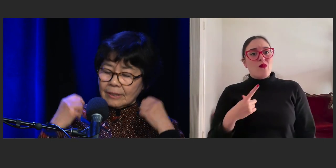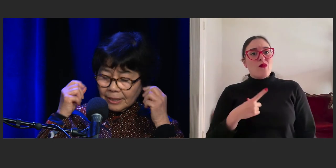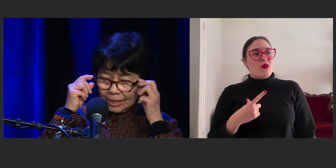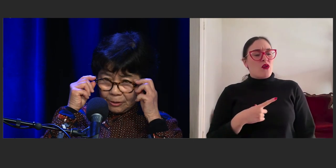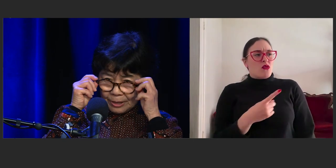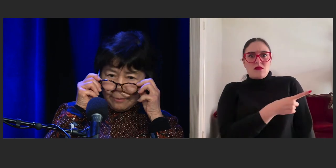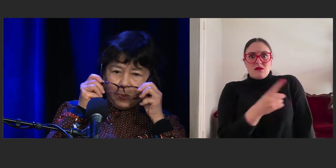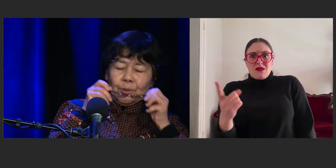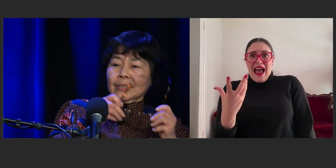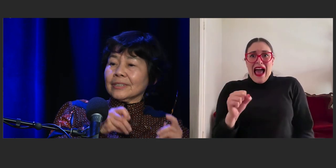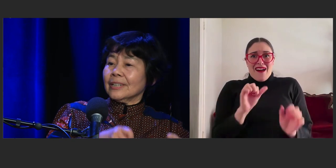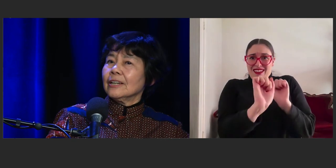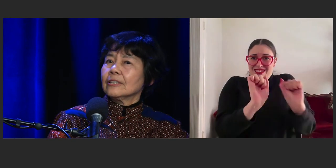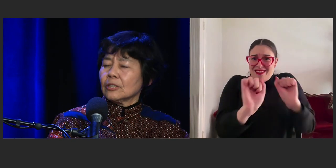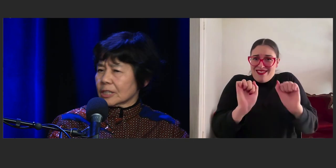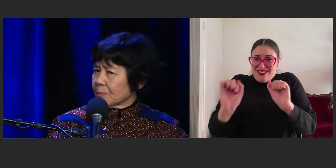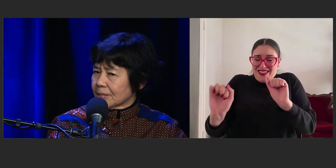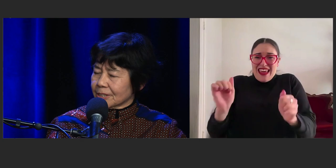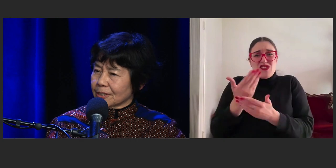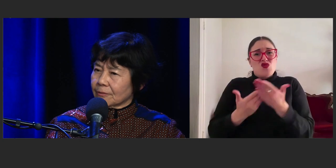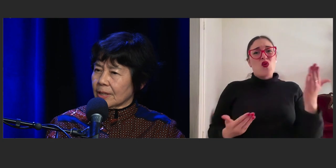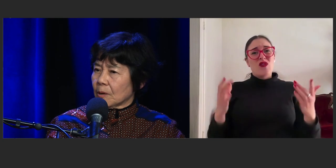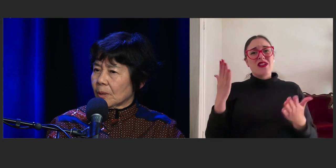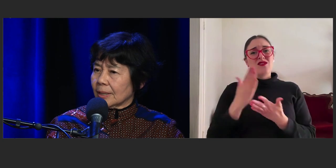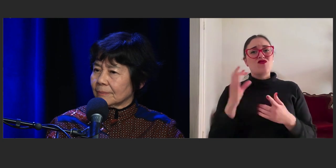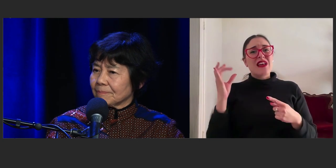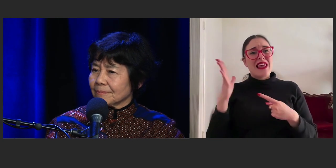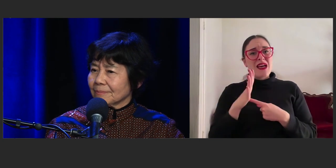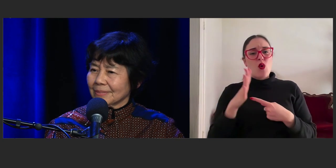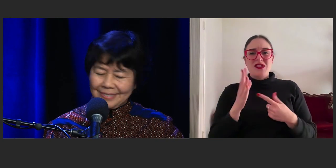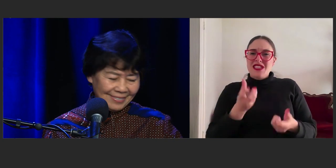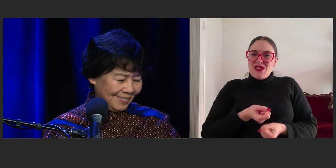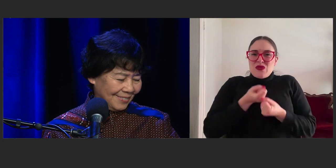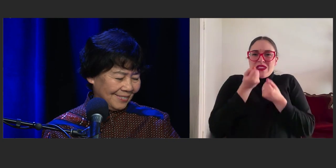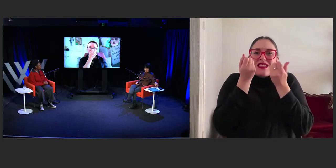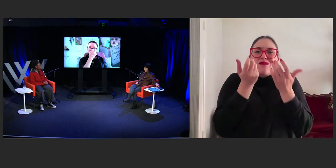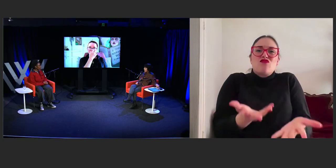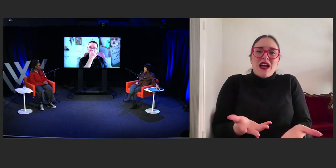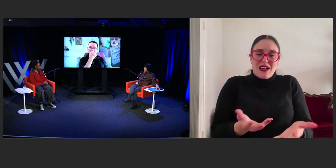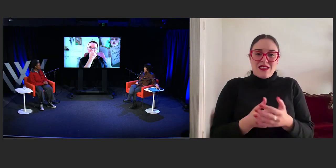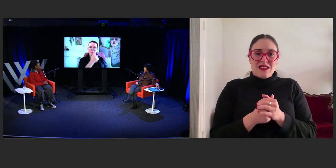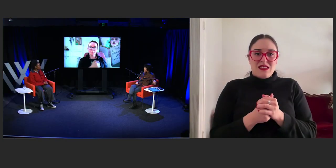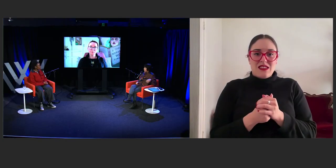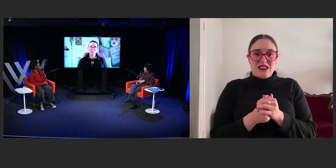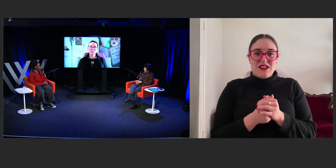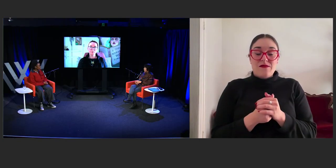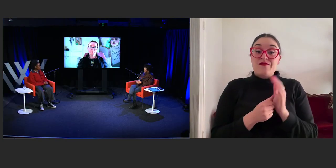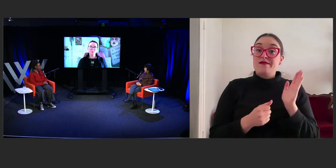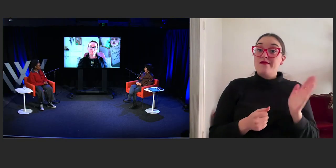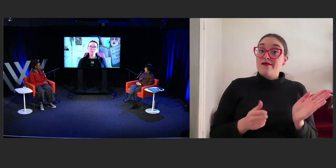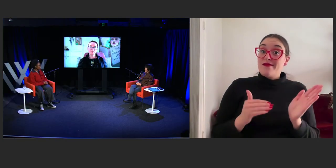and I think it's really important to express yourself in that way. Just before we move on to Asphyxia response,